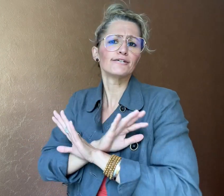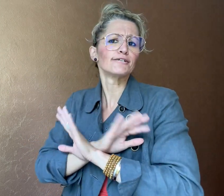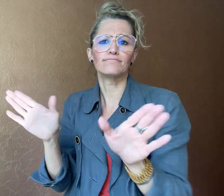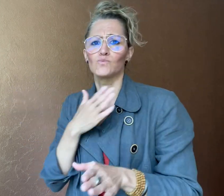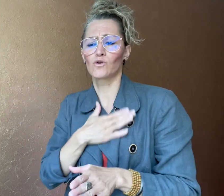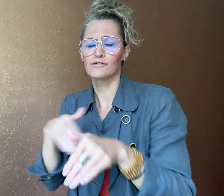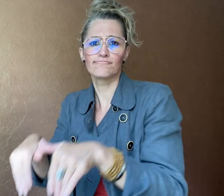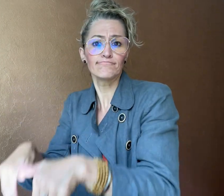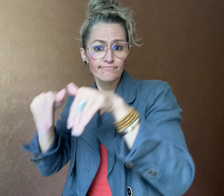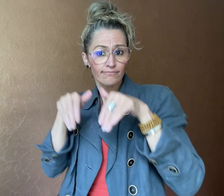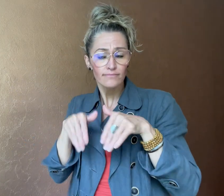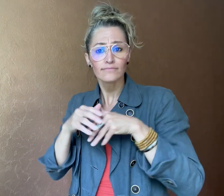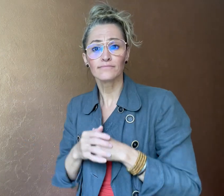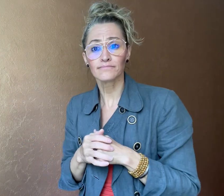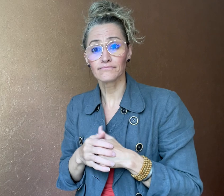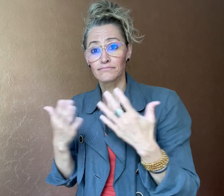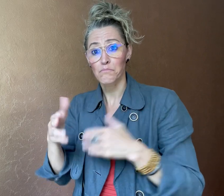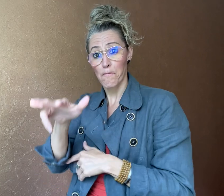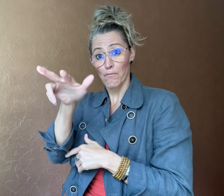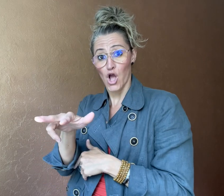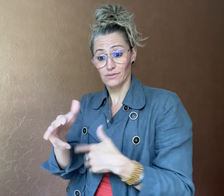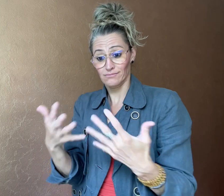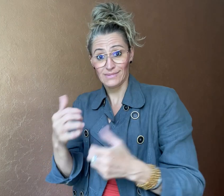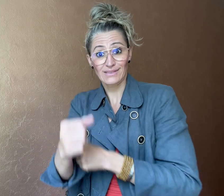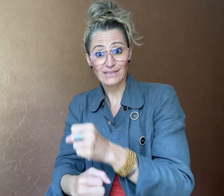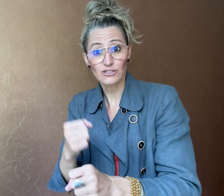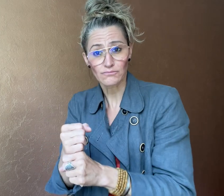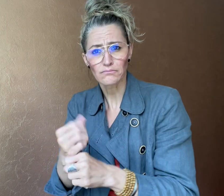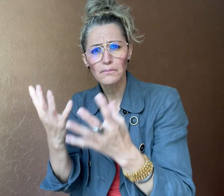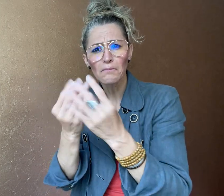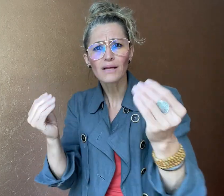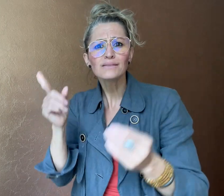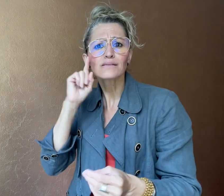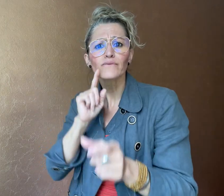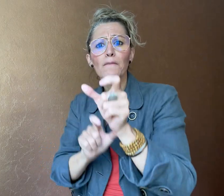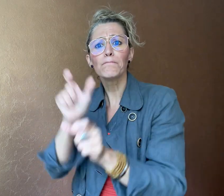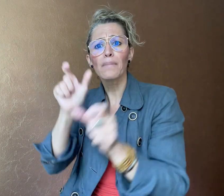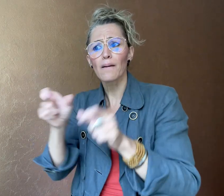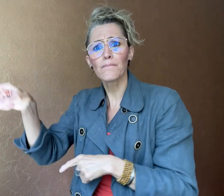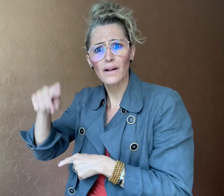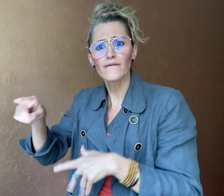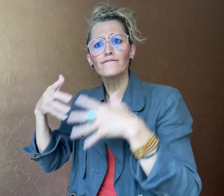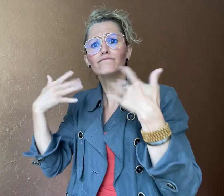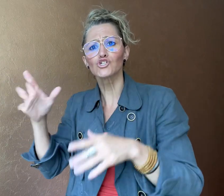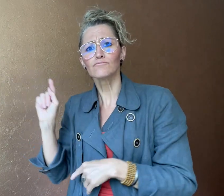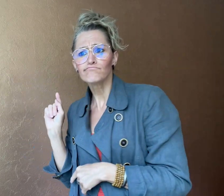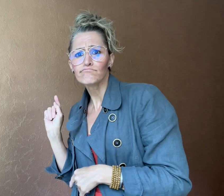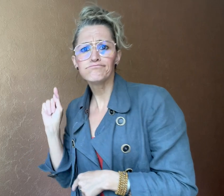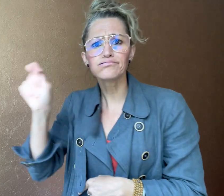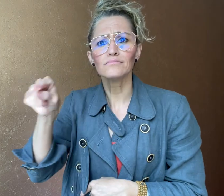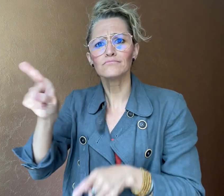him to resign. In March this year, many Deaf people